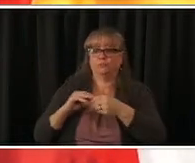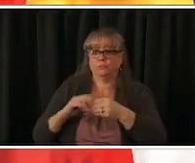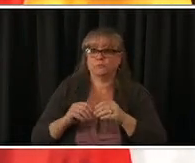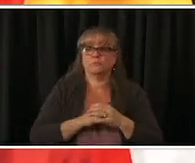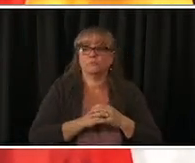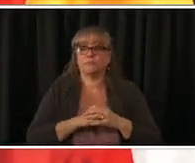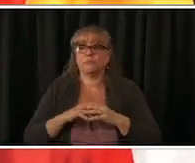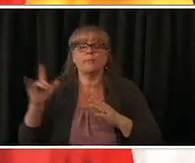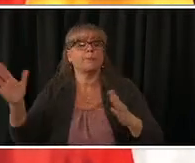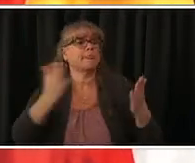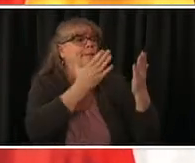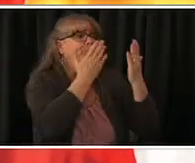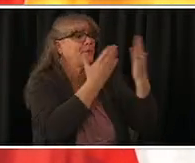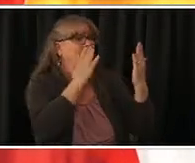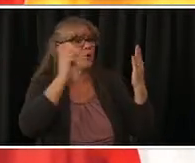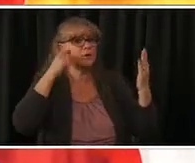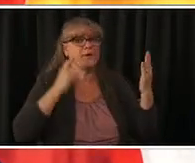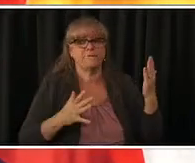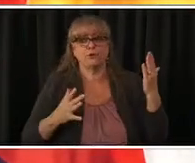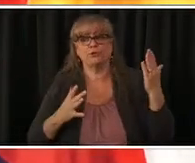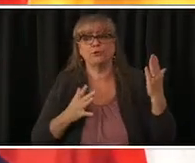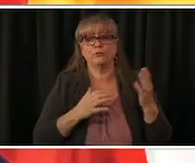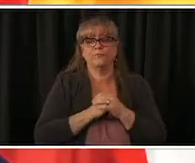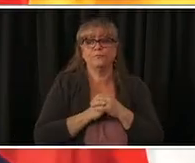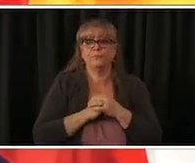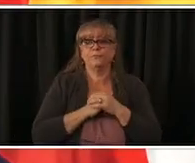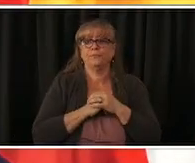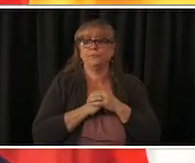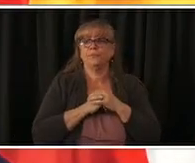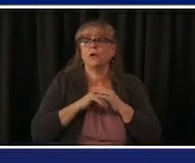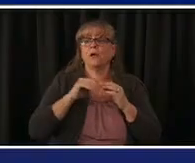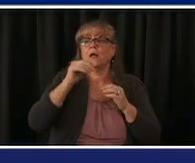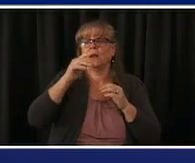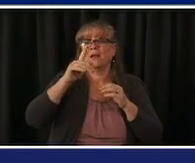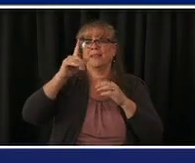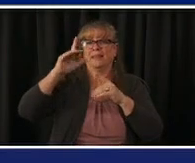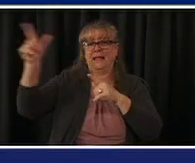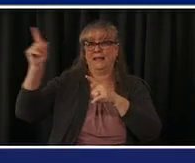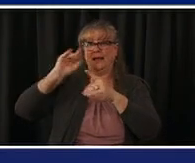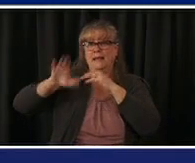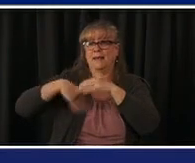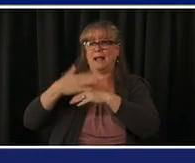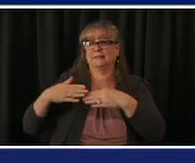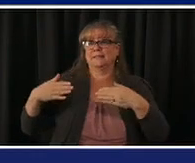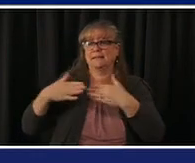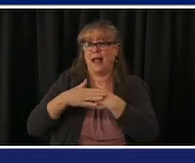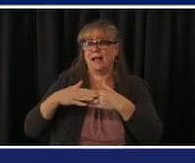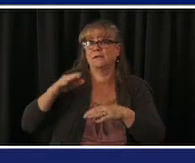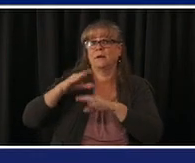want to give you an update next slide please uh this is for march 28 this week we're receiving 422